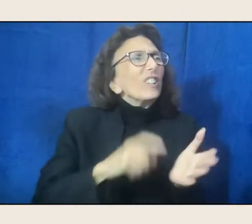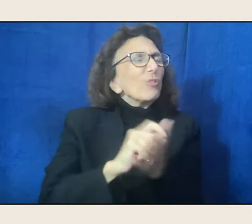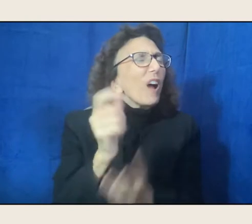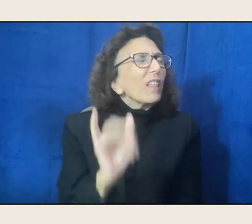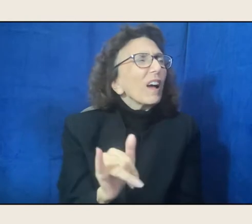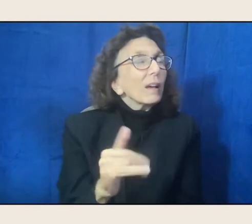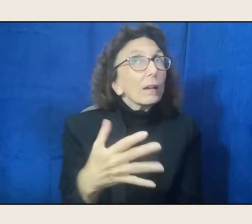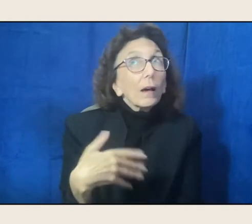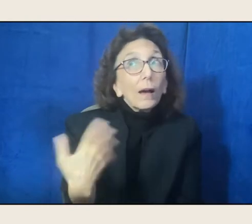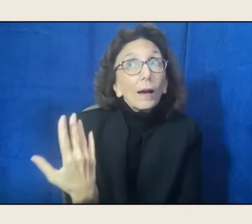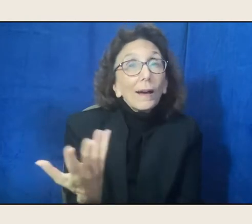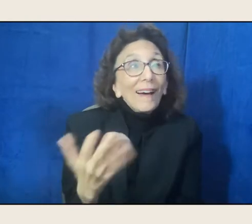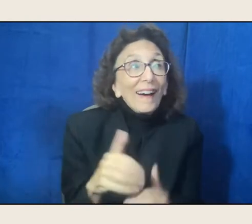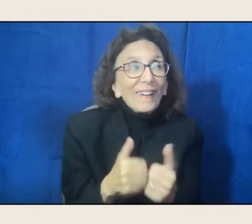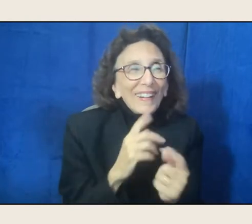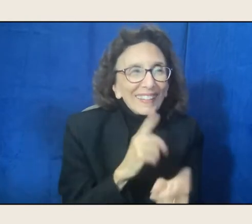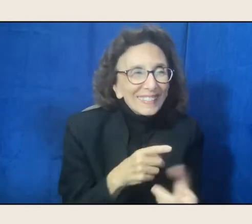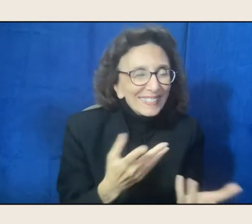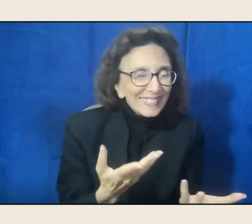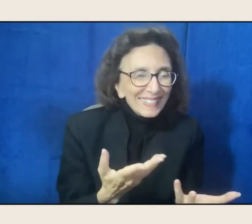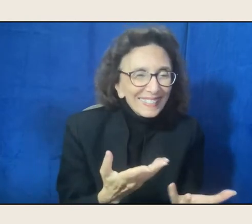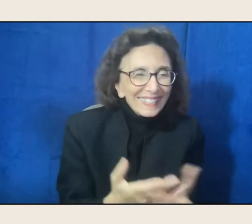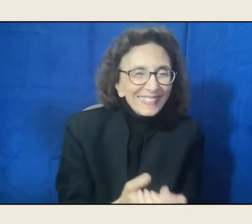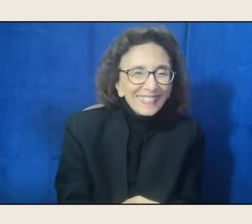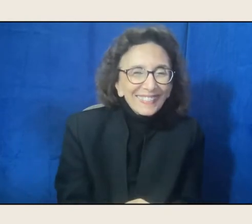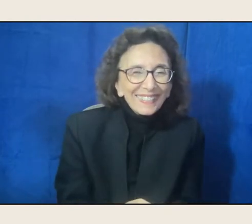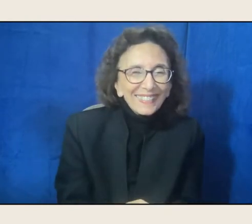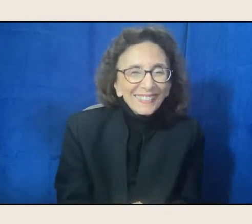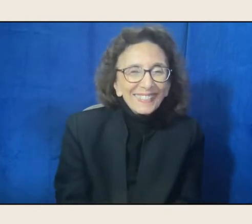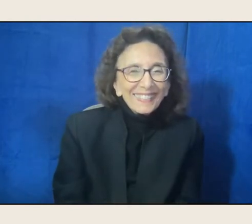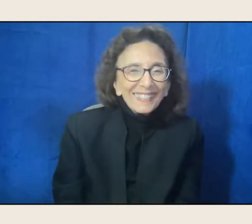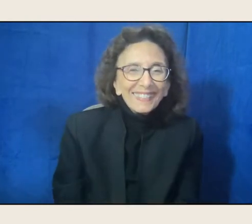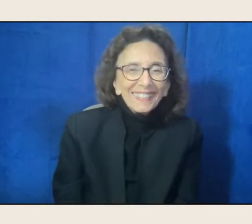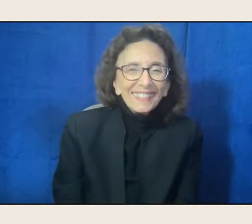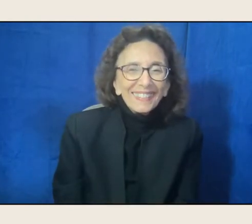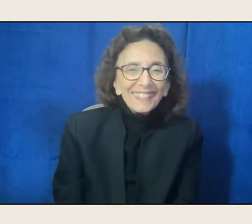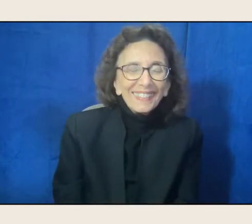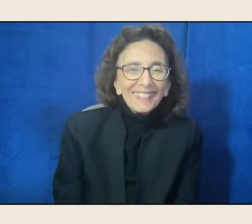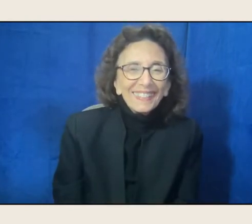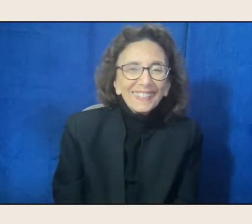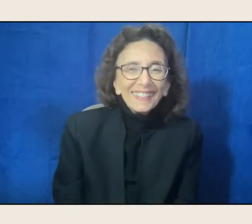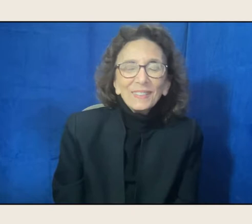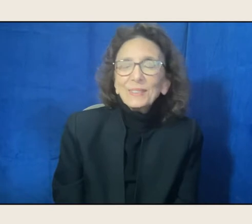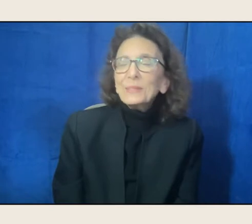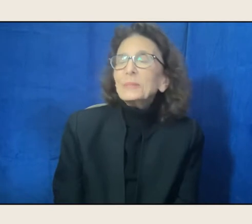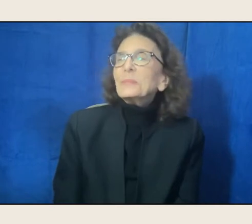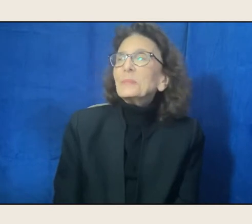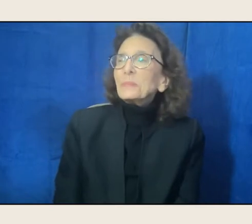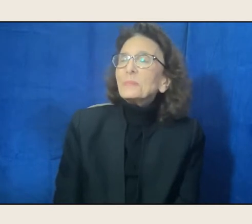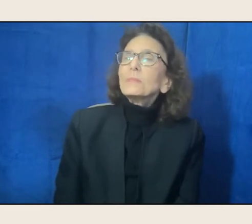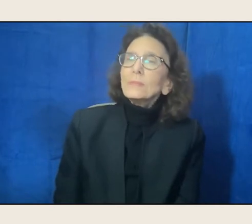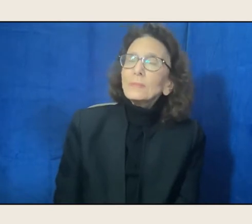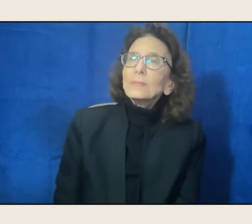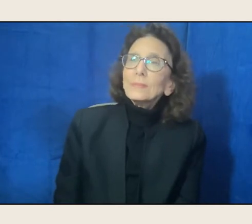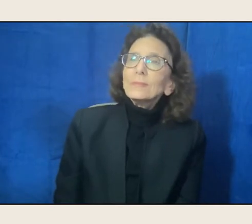Uh. So, yeah what was the question again?